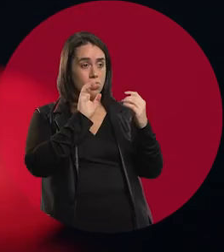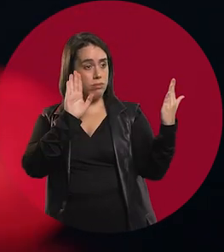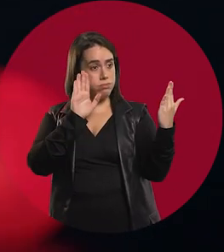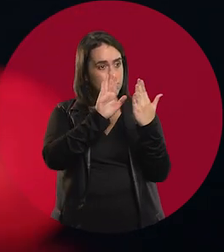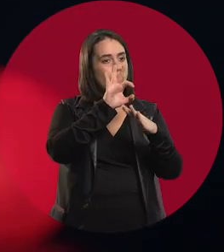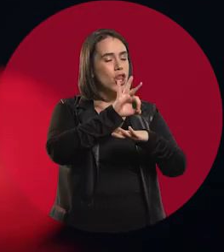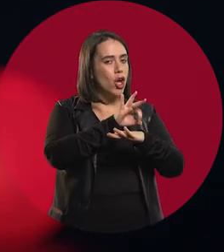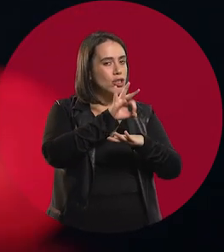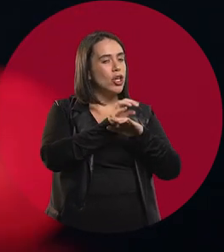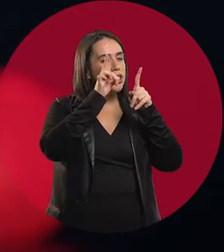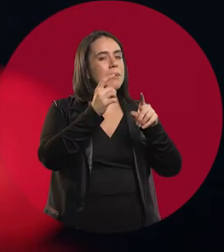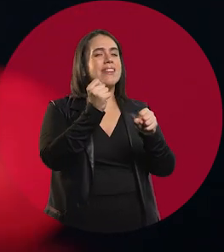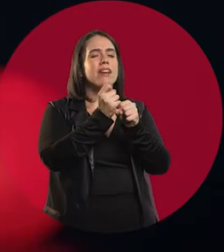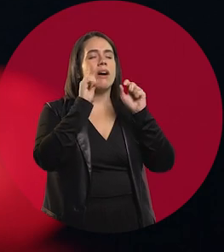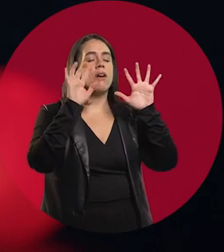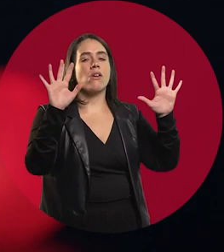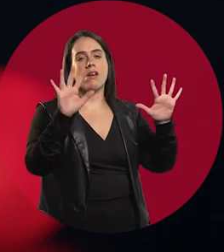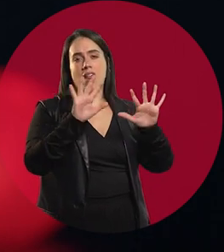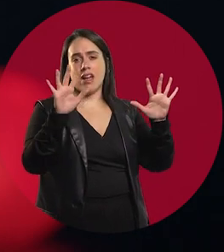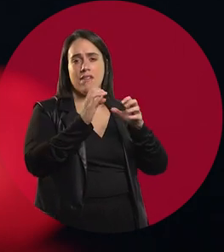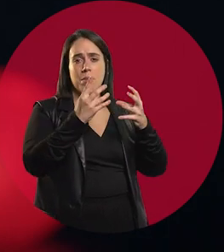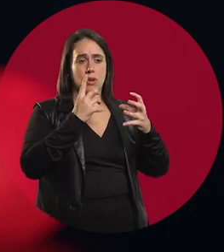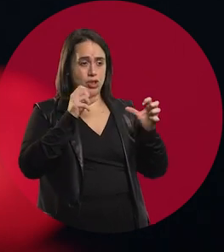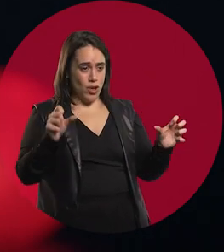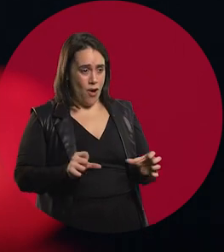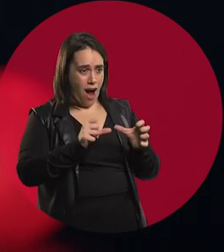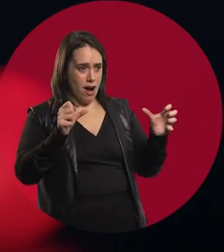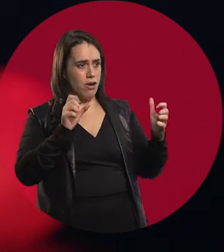And discipline is very specific. I mean,